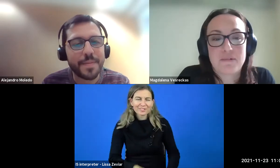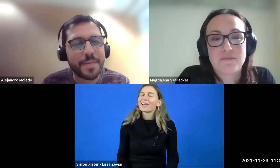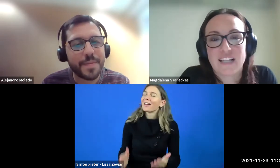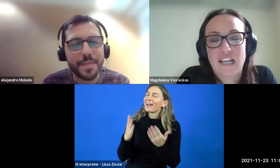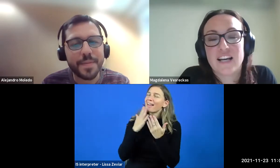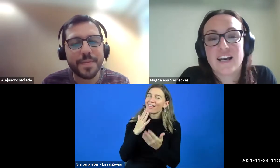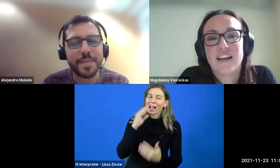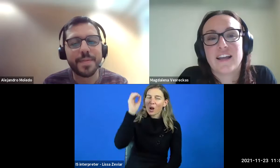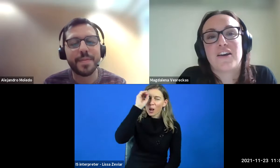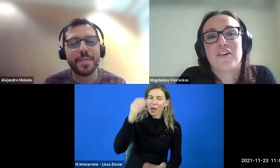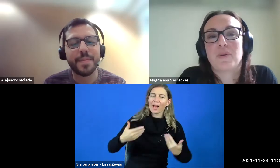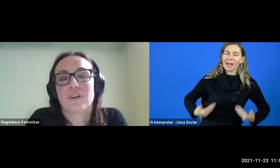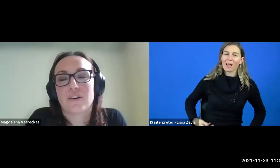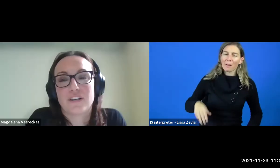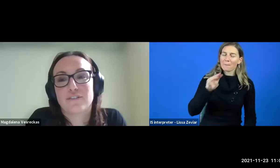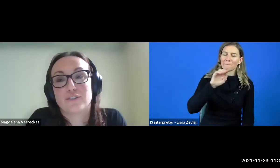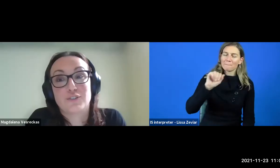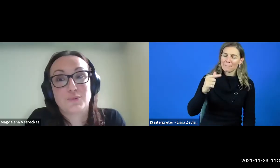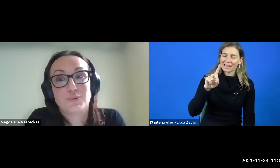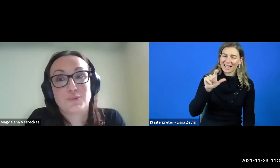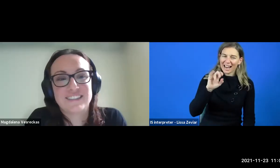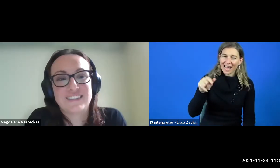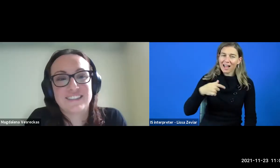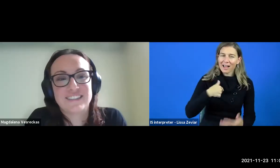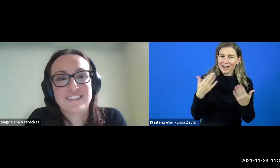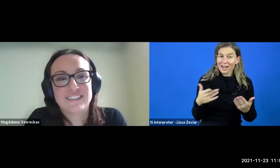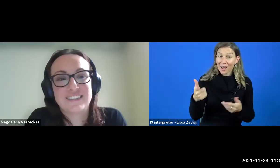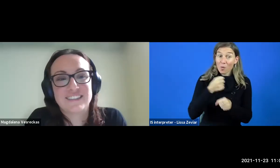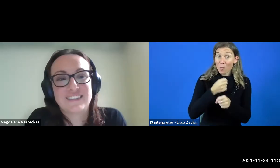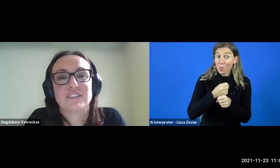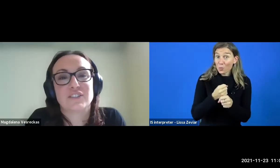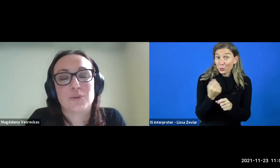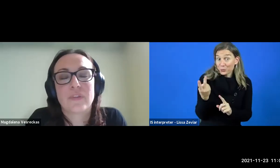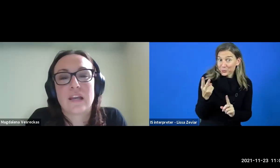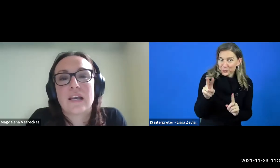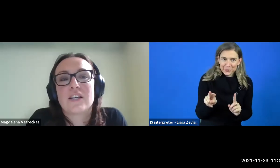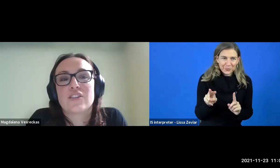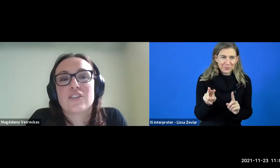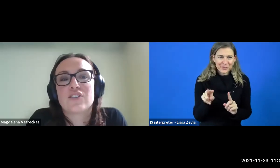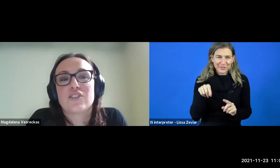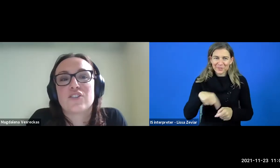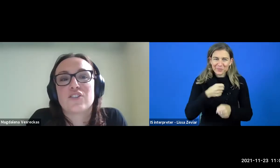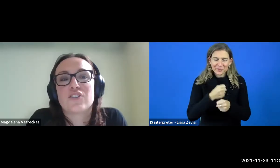I'm Magdalena and I've been working for two months at EDF so the position is new.